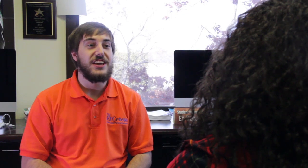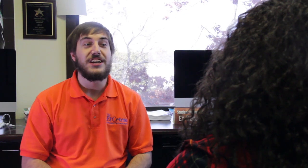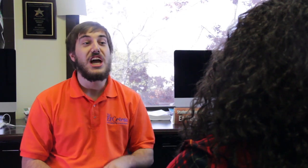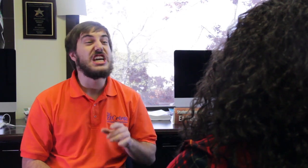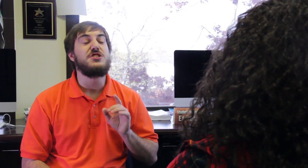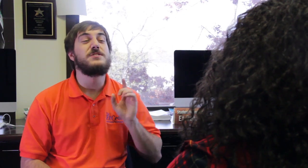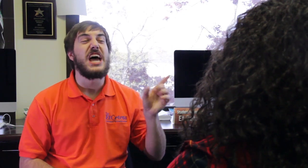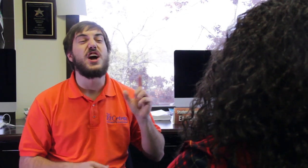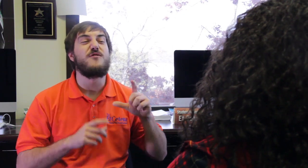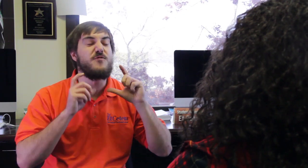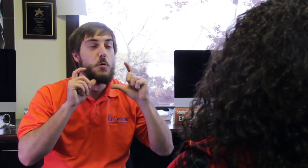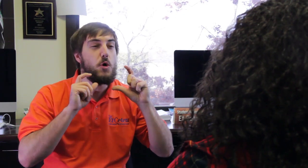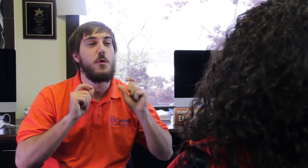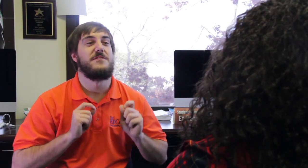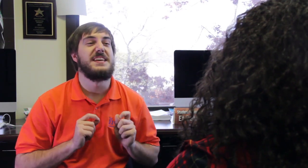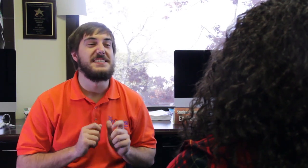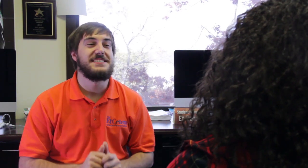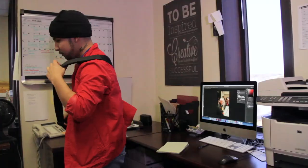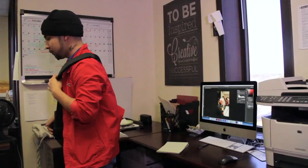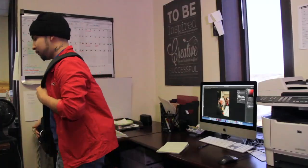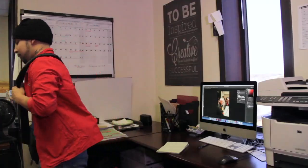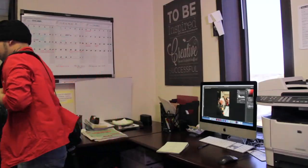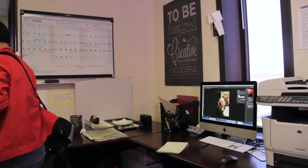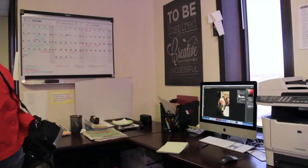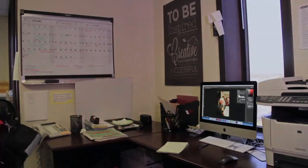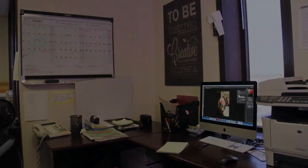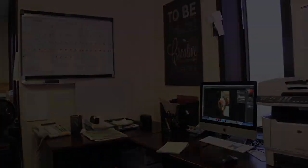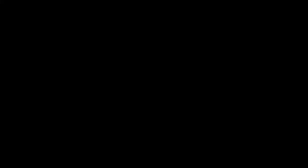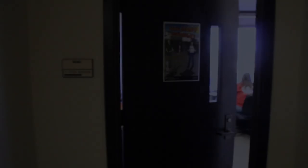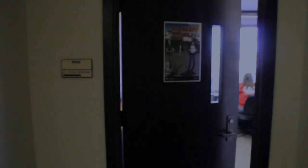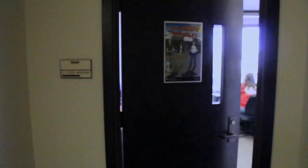saying "Can you take a photo of this?" ...